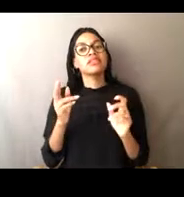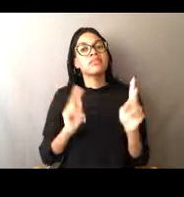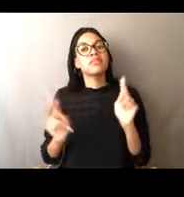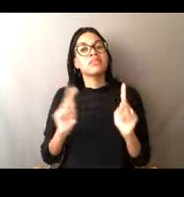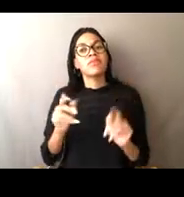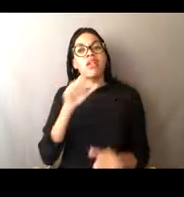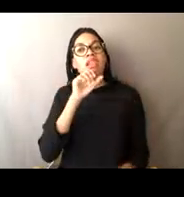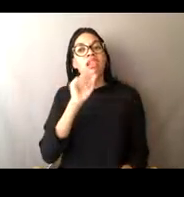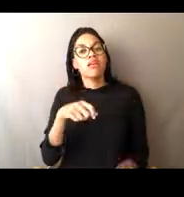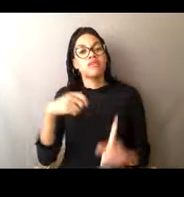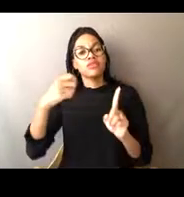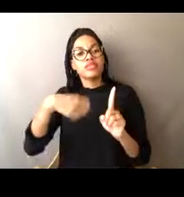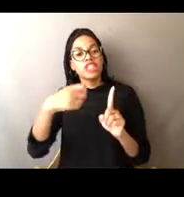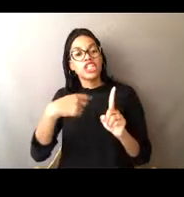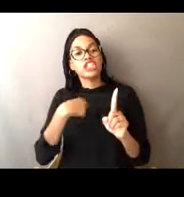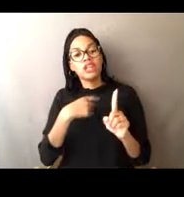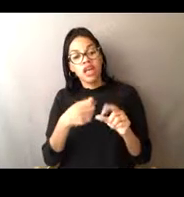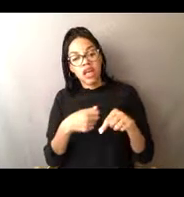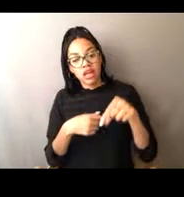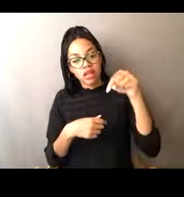the fish that they catch, and so,